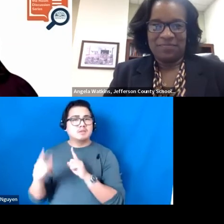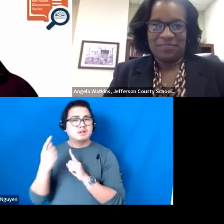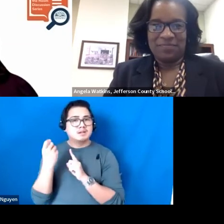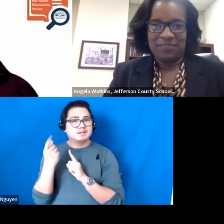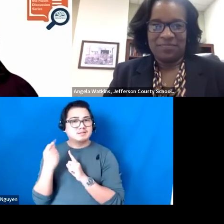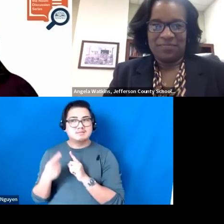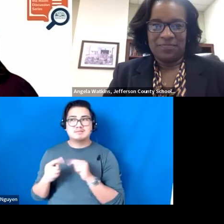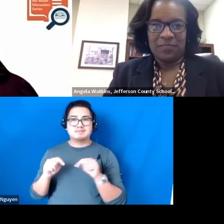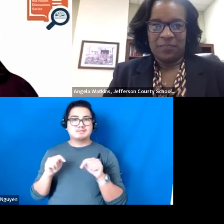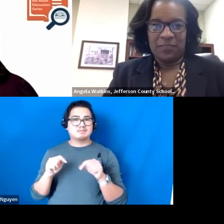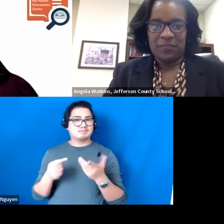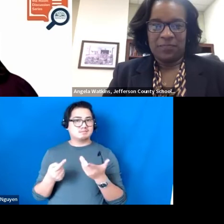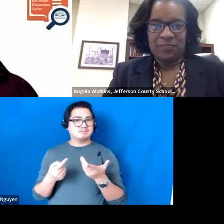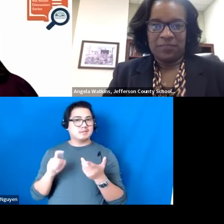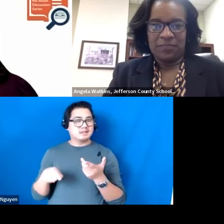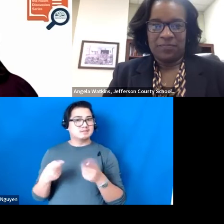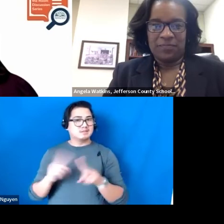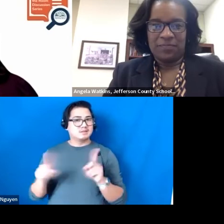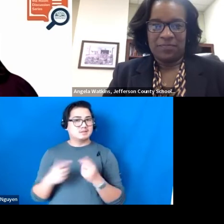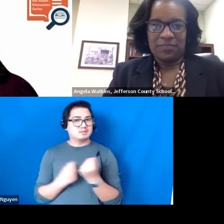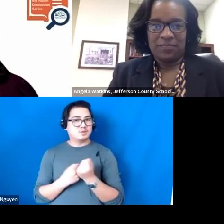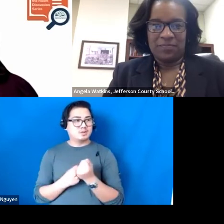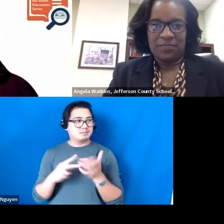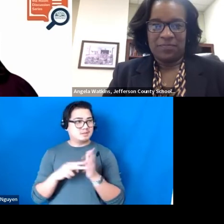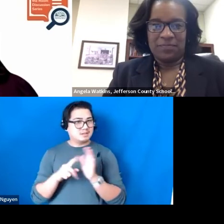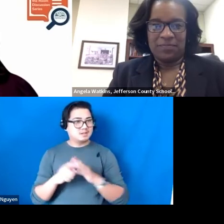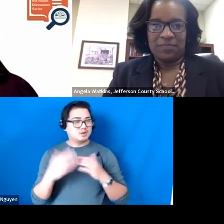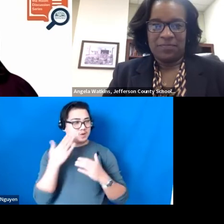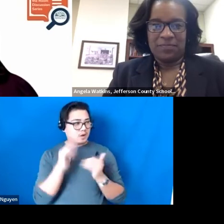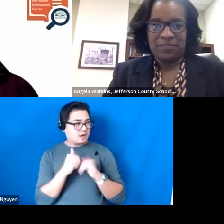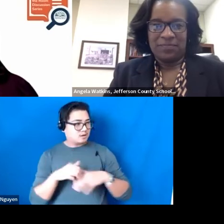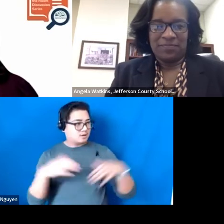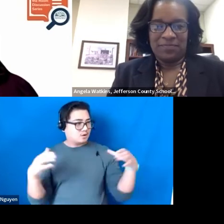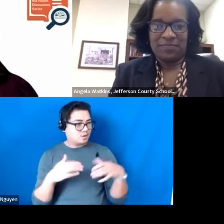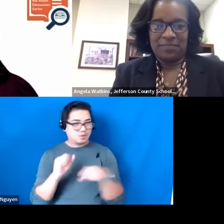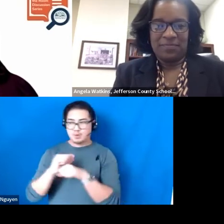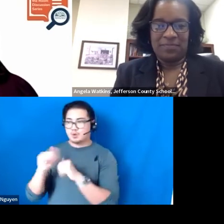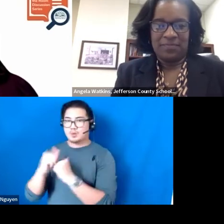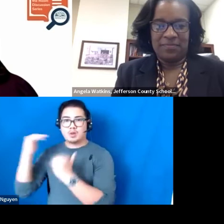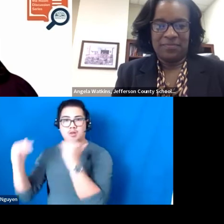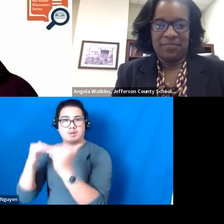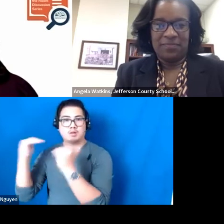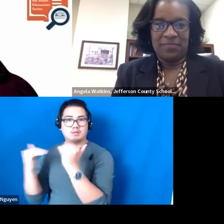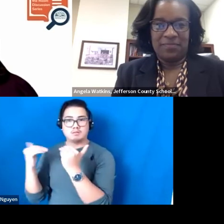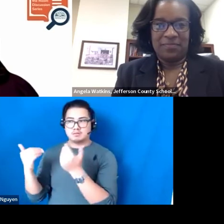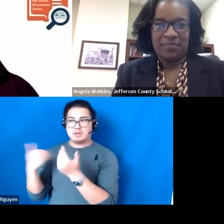They need to get together and talk about how to work with the adults that they are responsible for teaching.